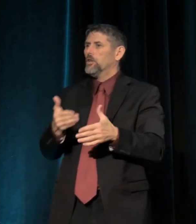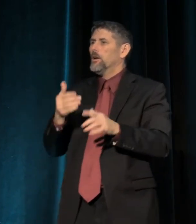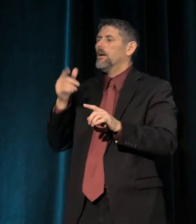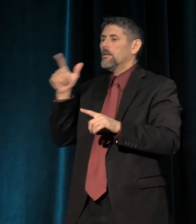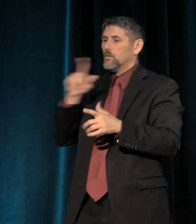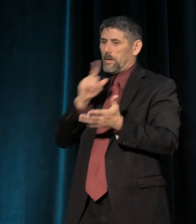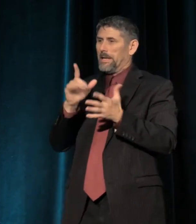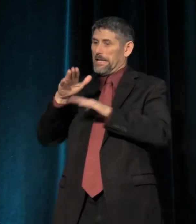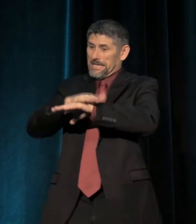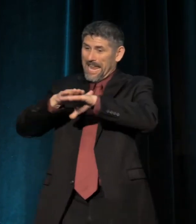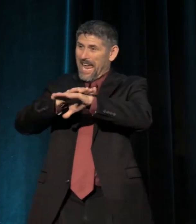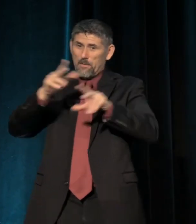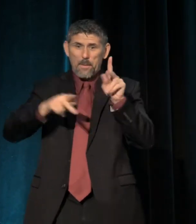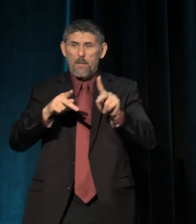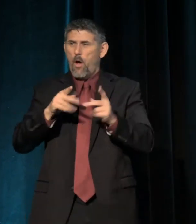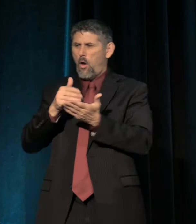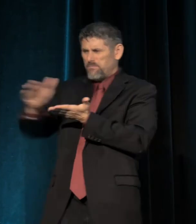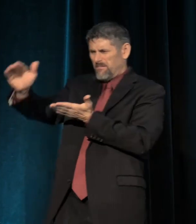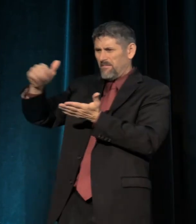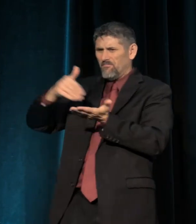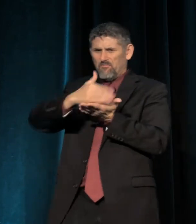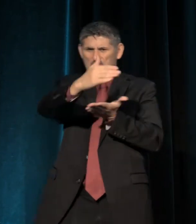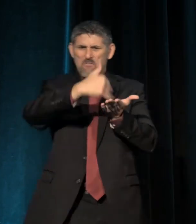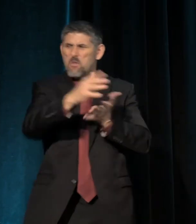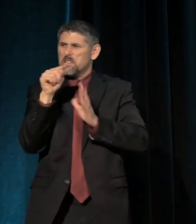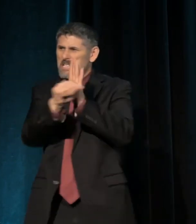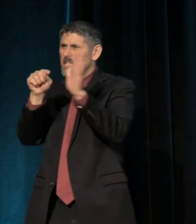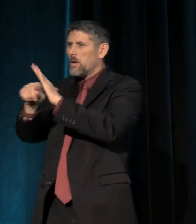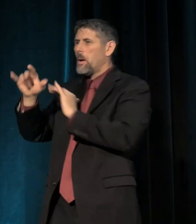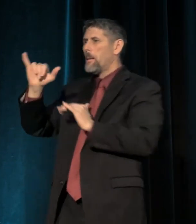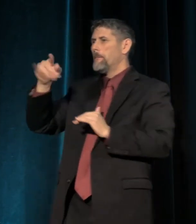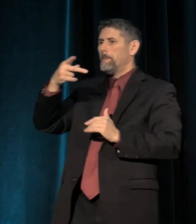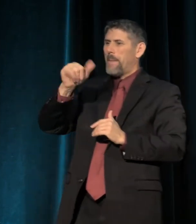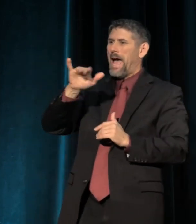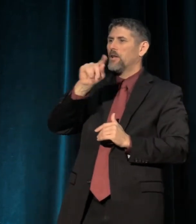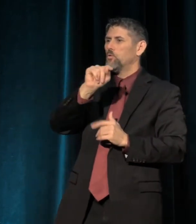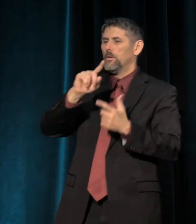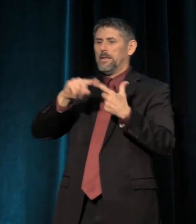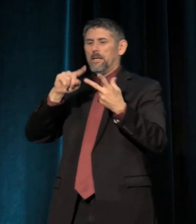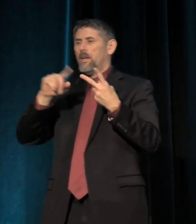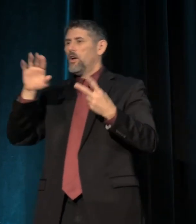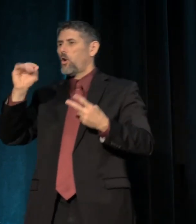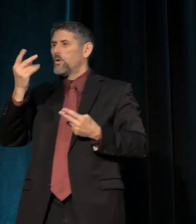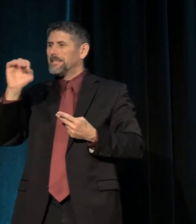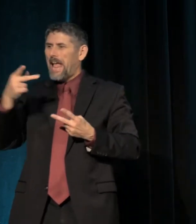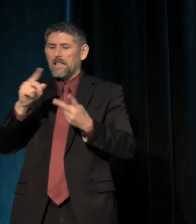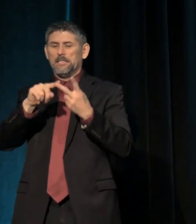of native peoples from their lands. The Paiutes, the Coast Salish, the Chinook,